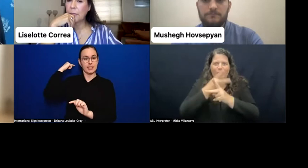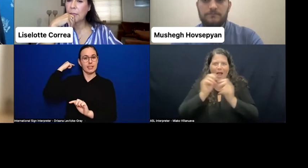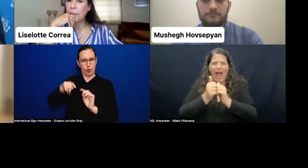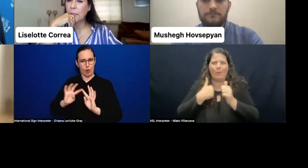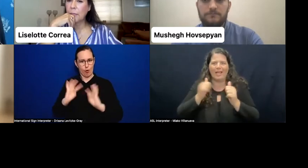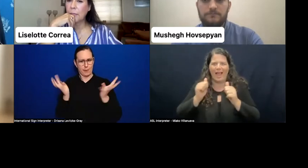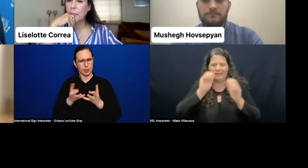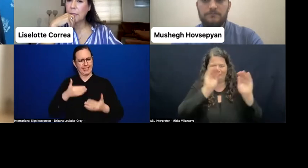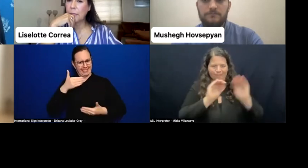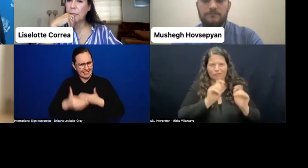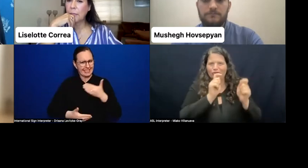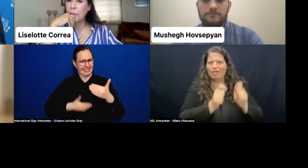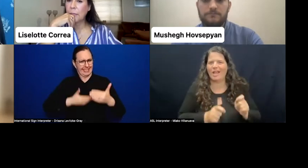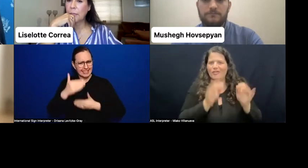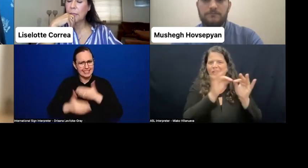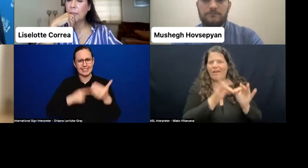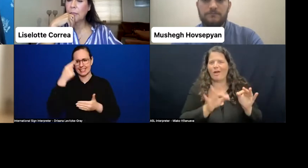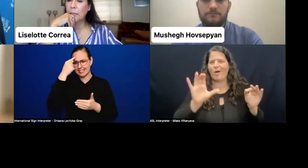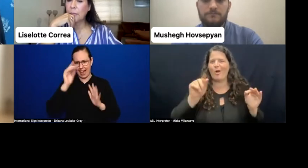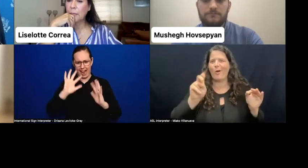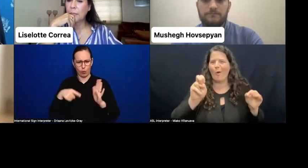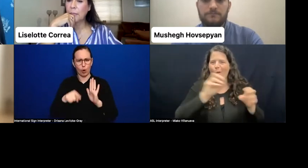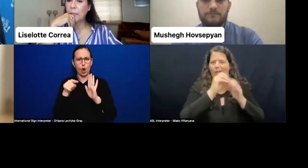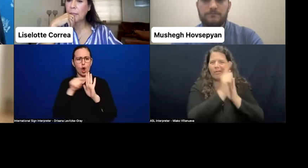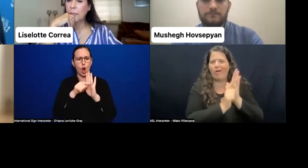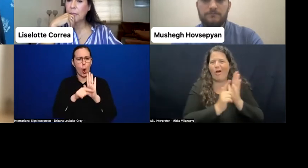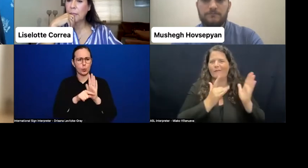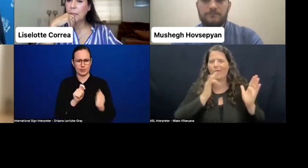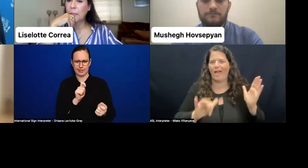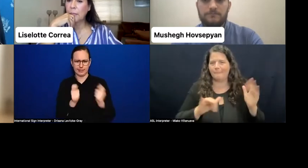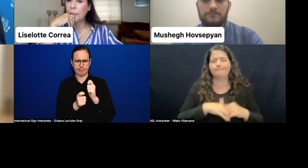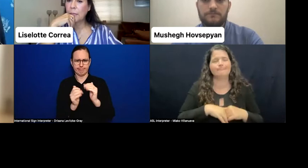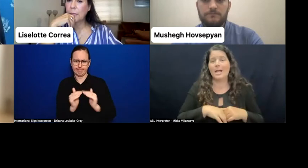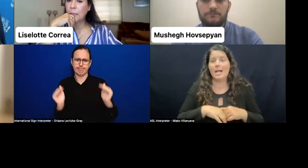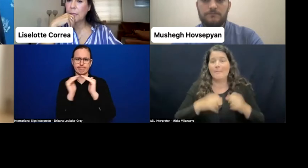So there are a lot of barriers even in the law. There are barriers.